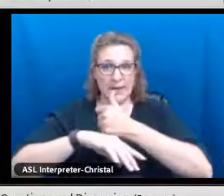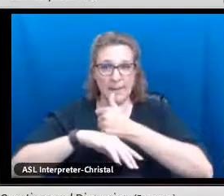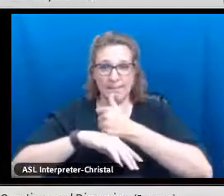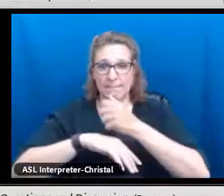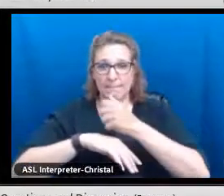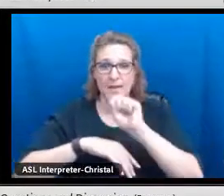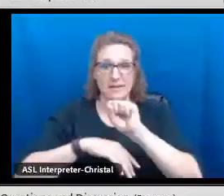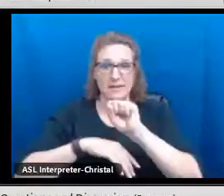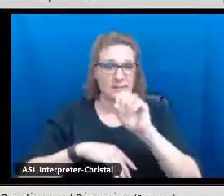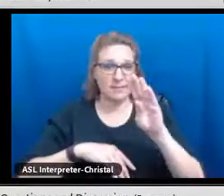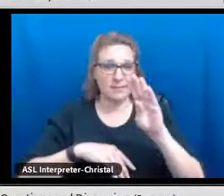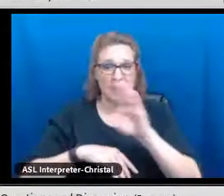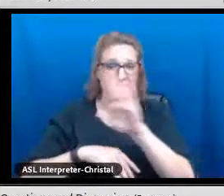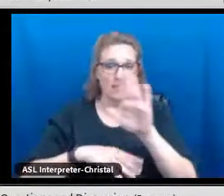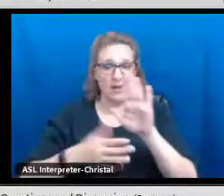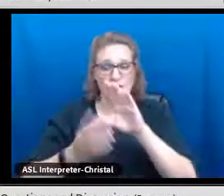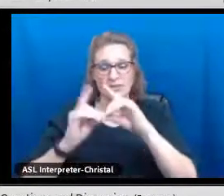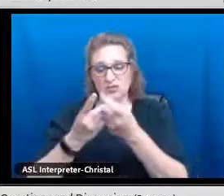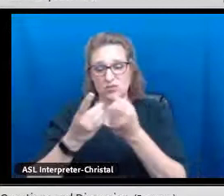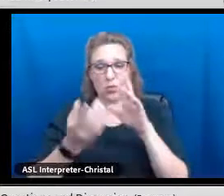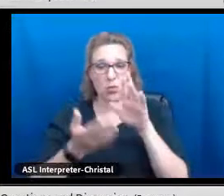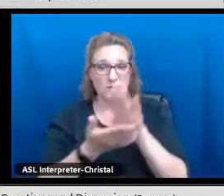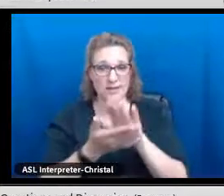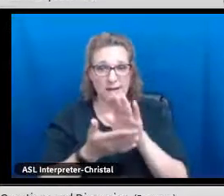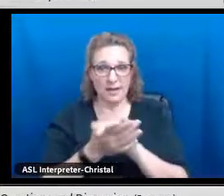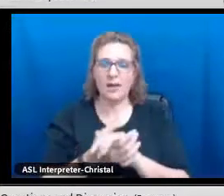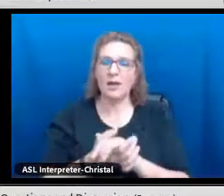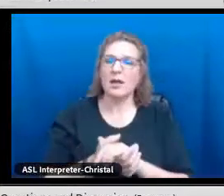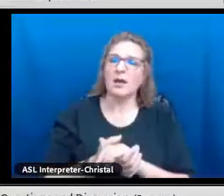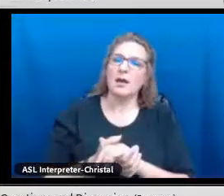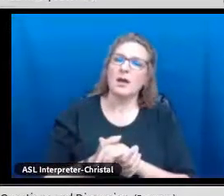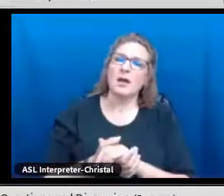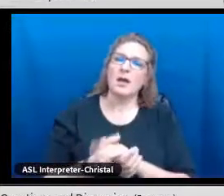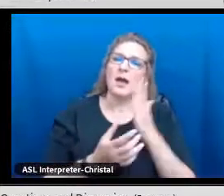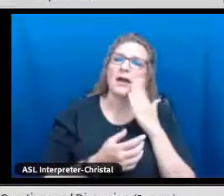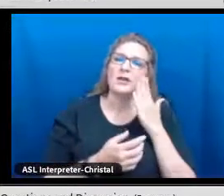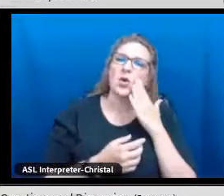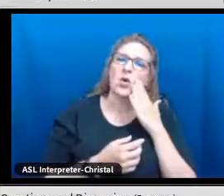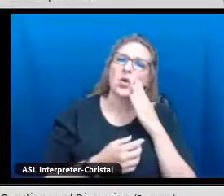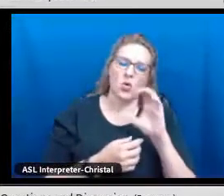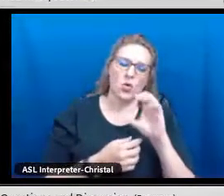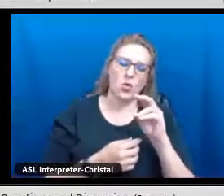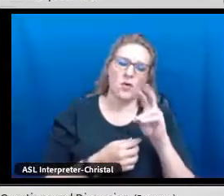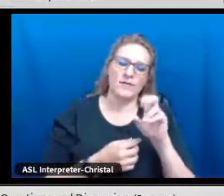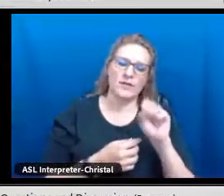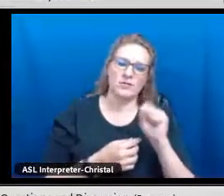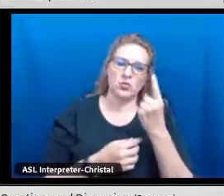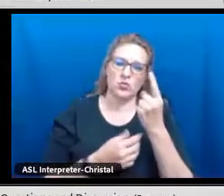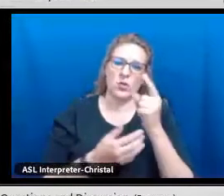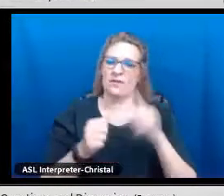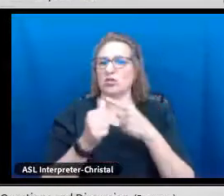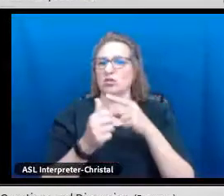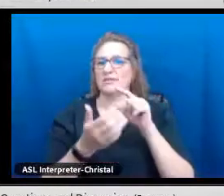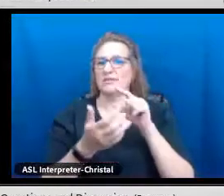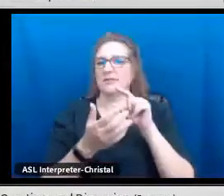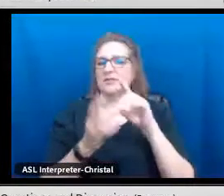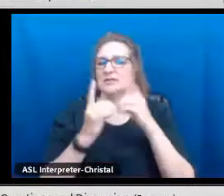About lessons for getting a biliteracy seal going either in their state or their district?